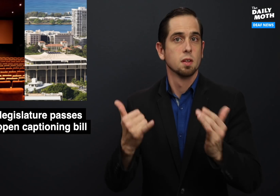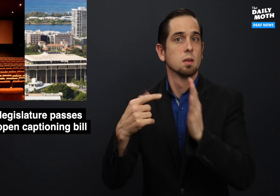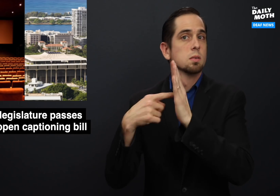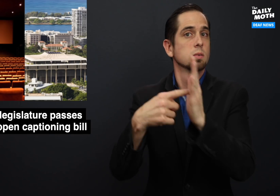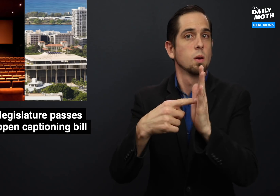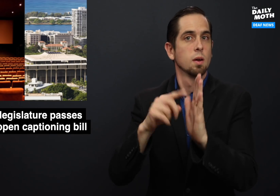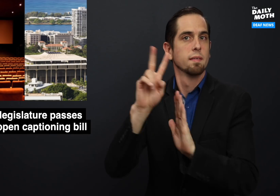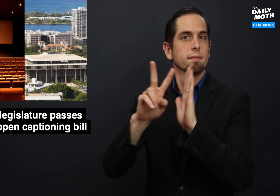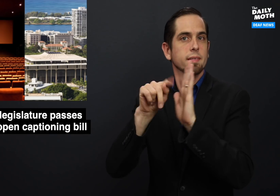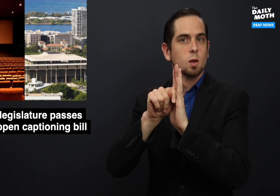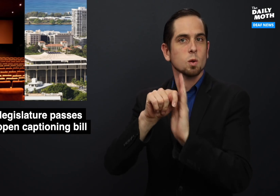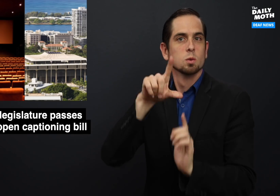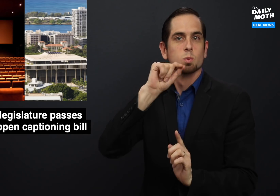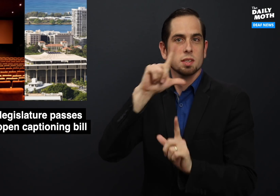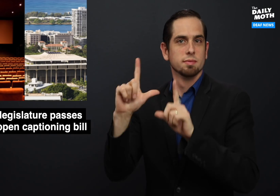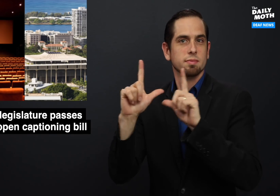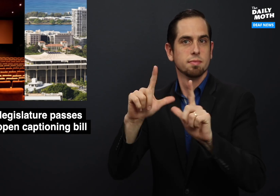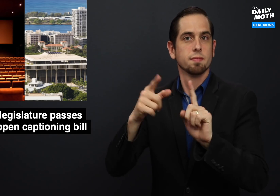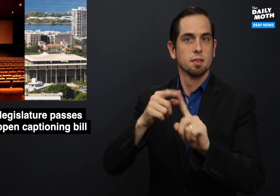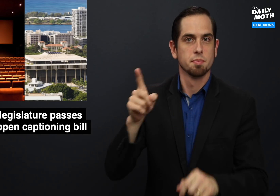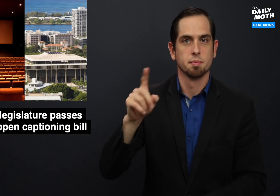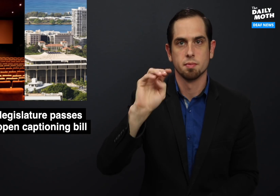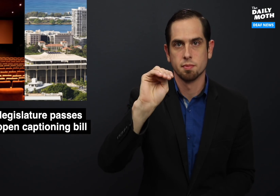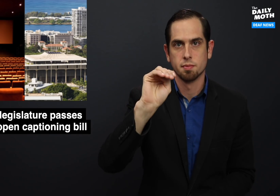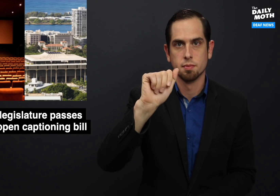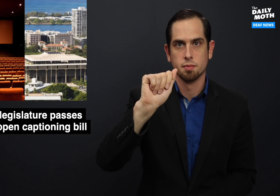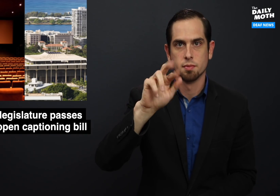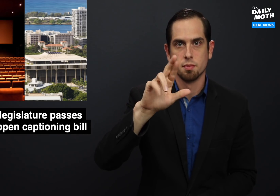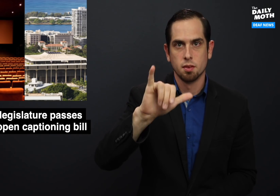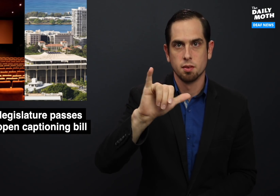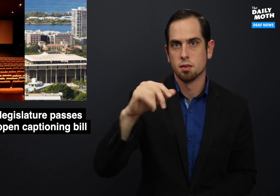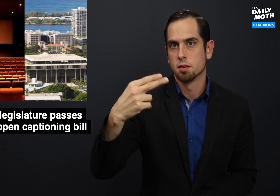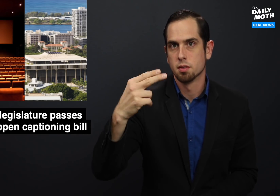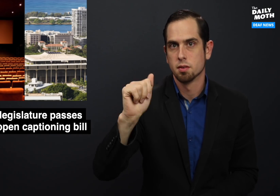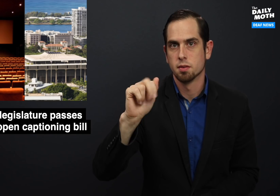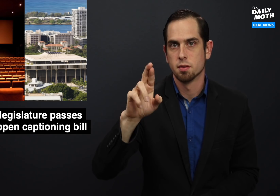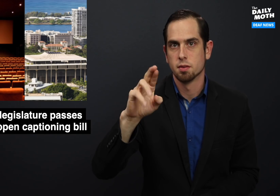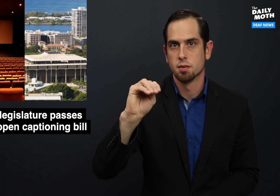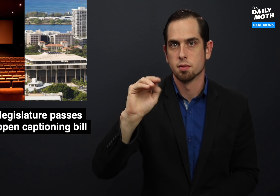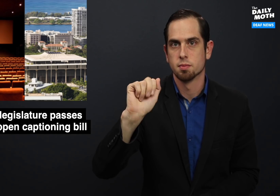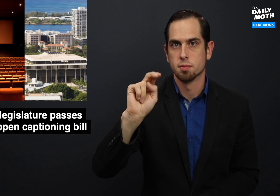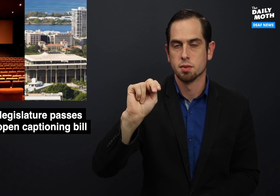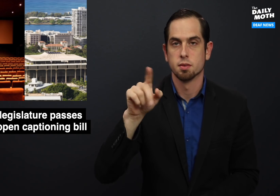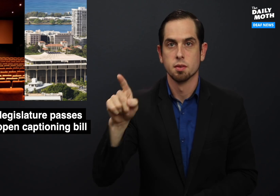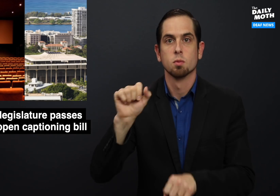Here is a video tweet from Mary Harman,